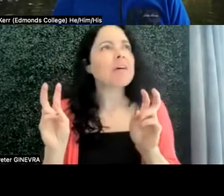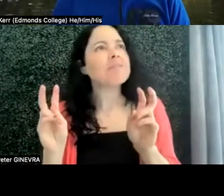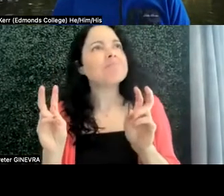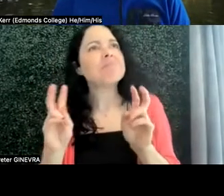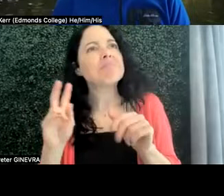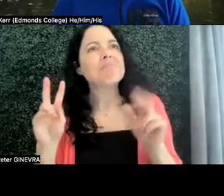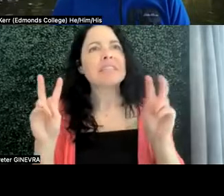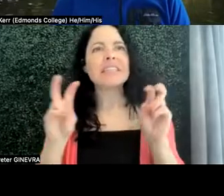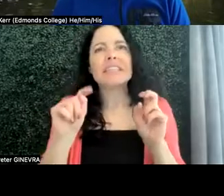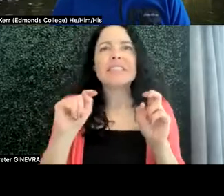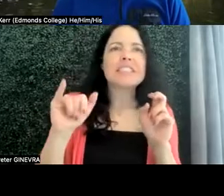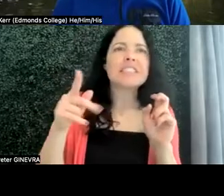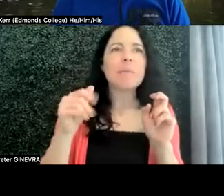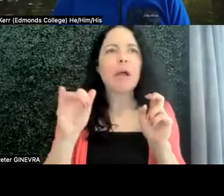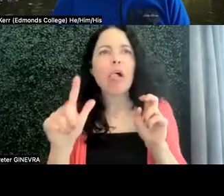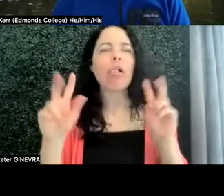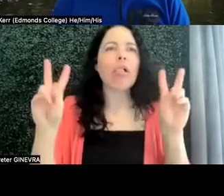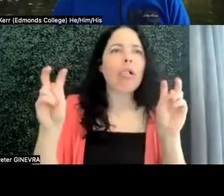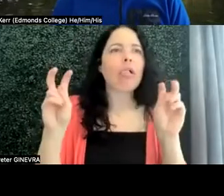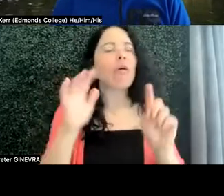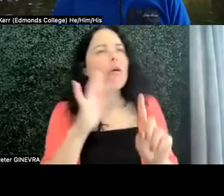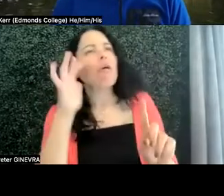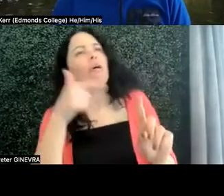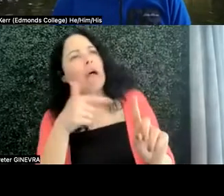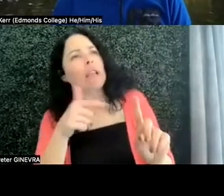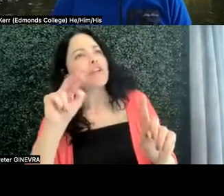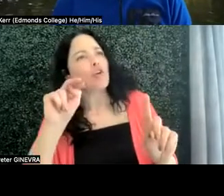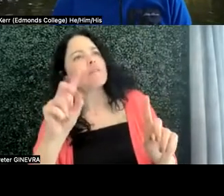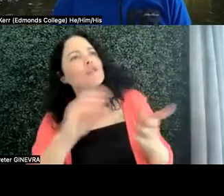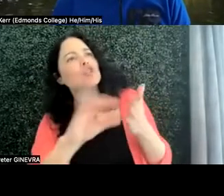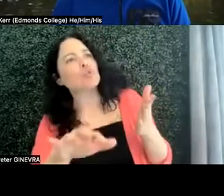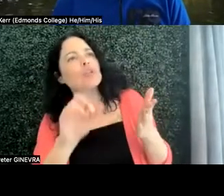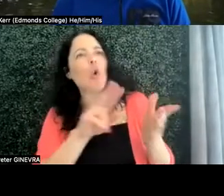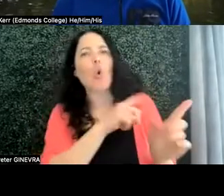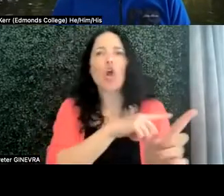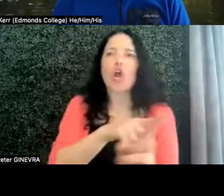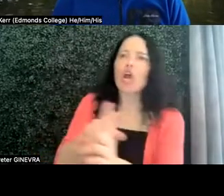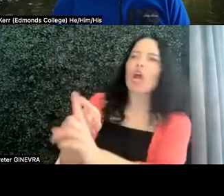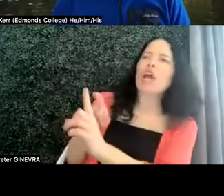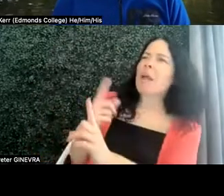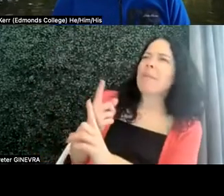or if I wanted to maybe go in a different direction and pick a student that maybe you guys wouldn't have